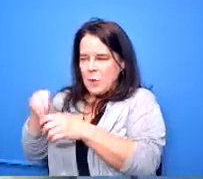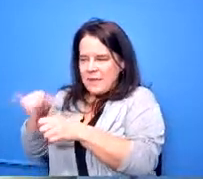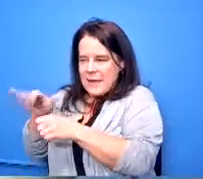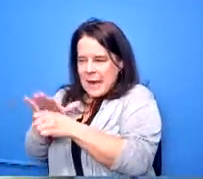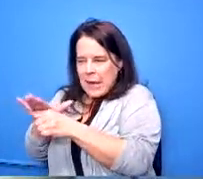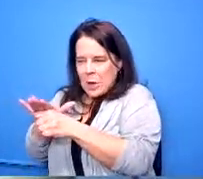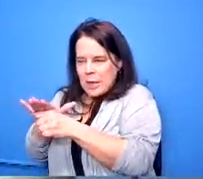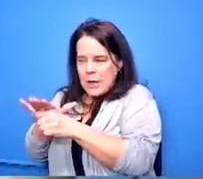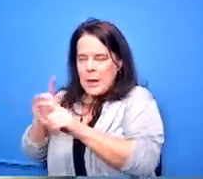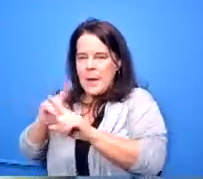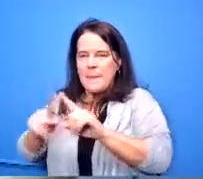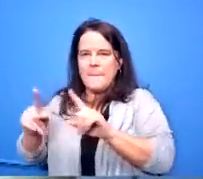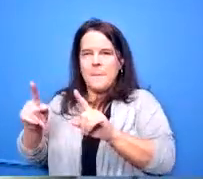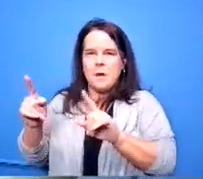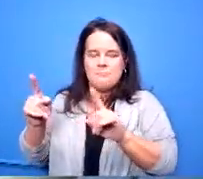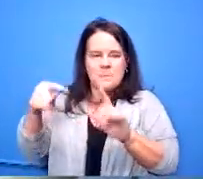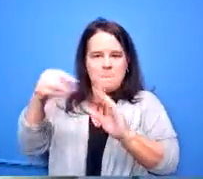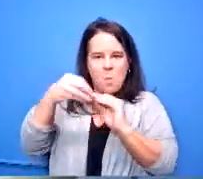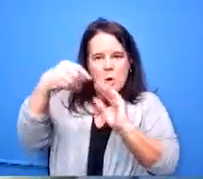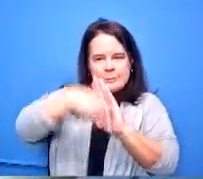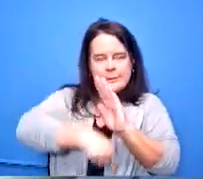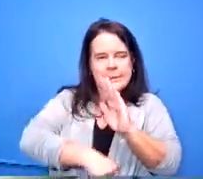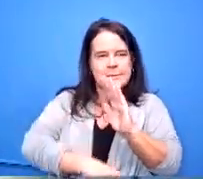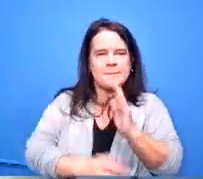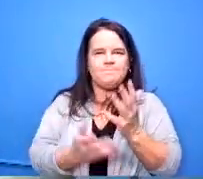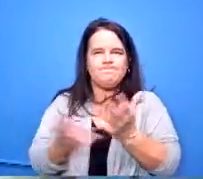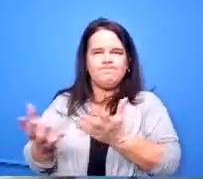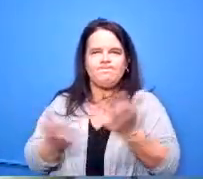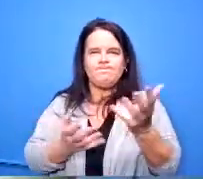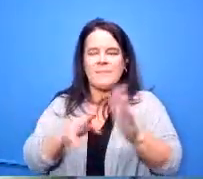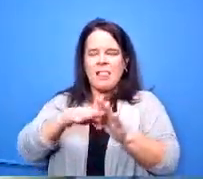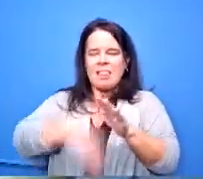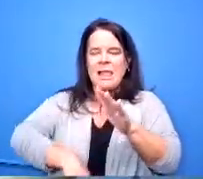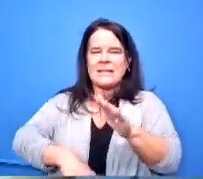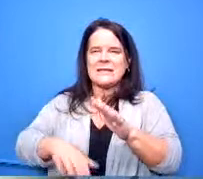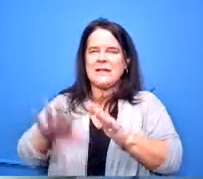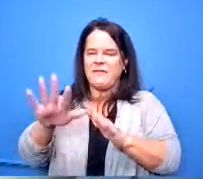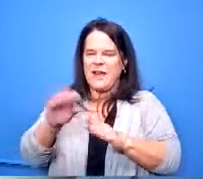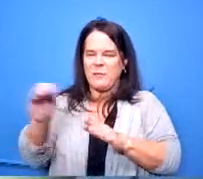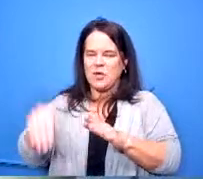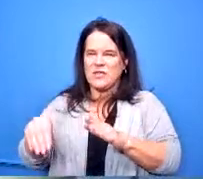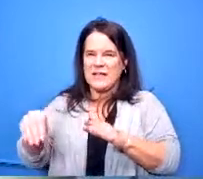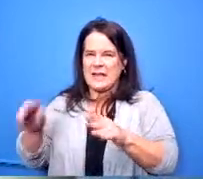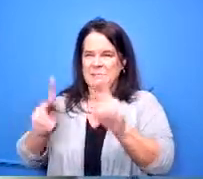of those cultures that have i think less than five percent turnover you'll see that that culture has